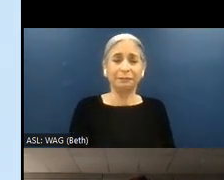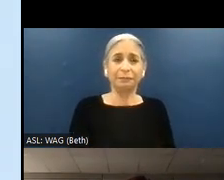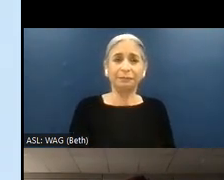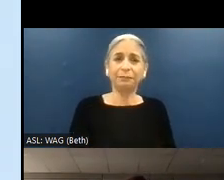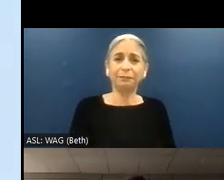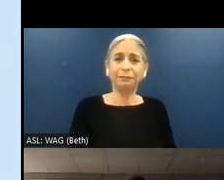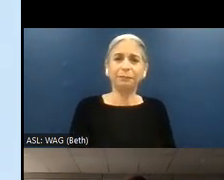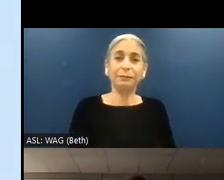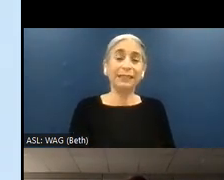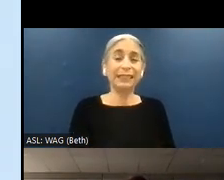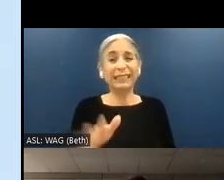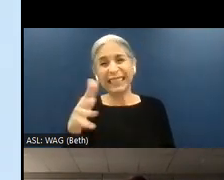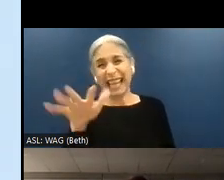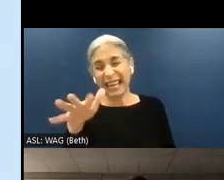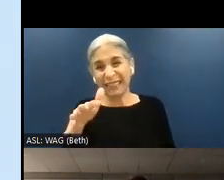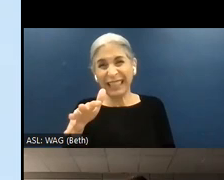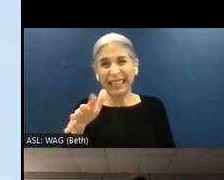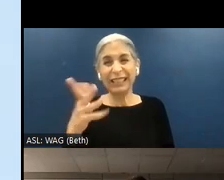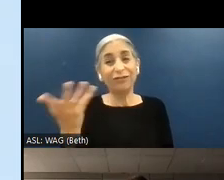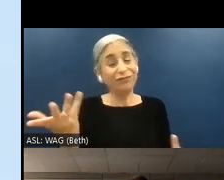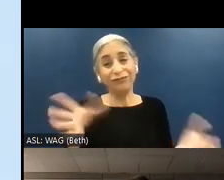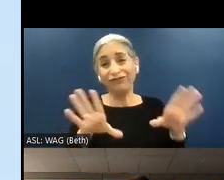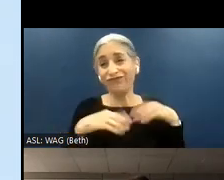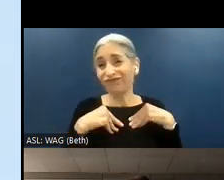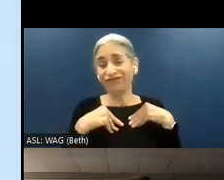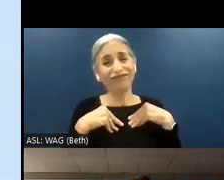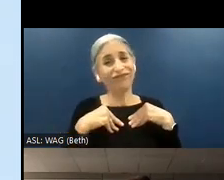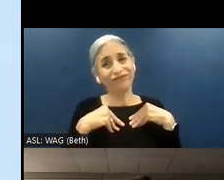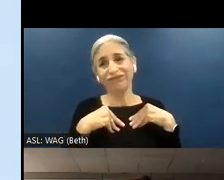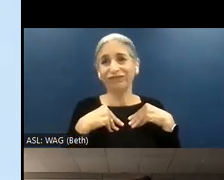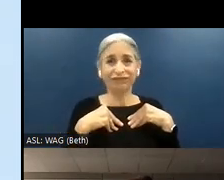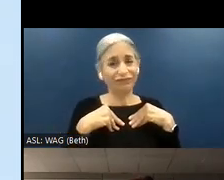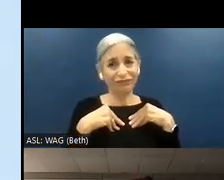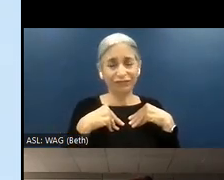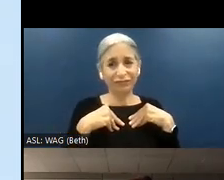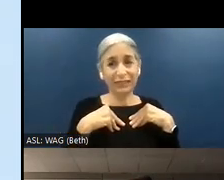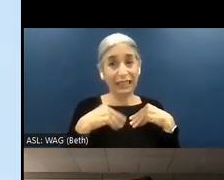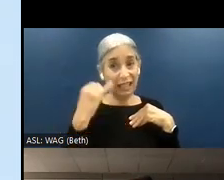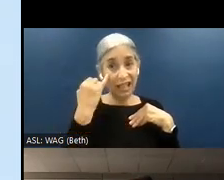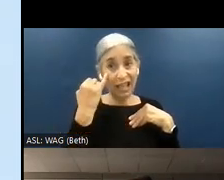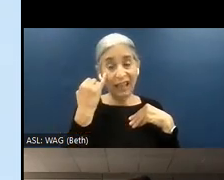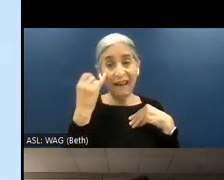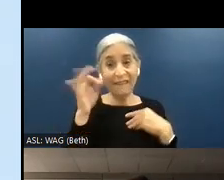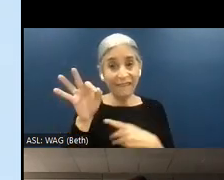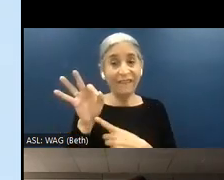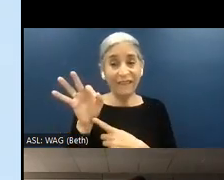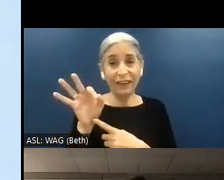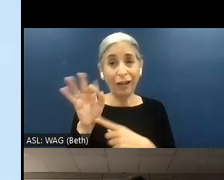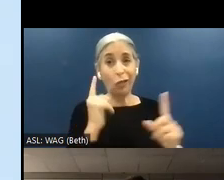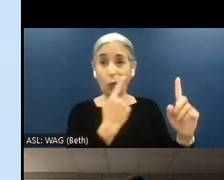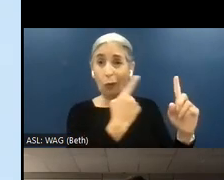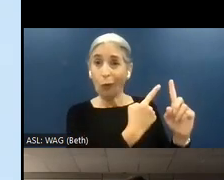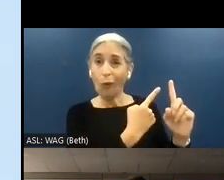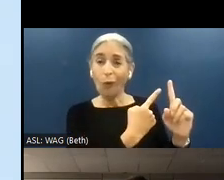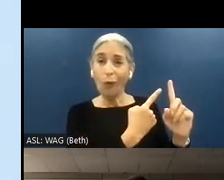it's kind of you have to deal with it, and if the goal of the audit you are conducting